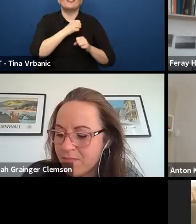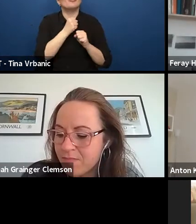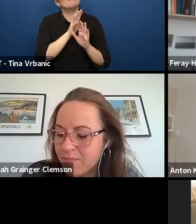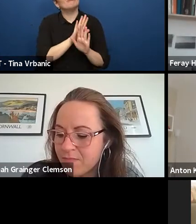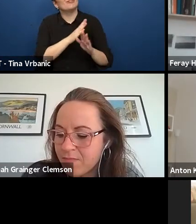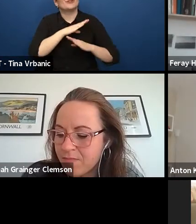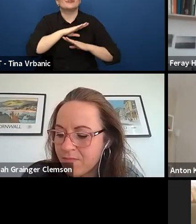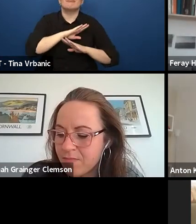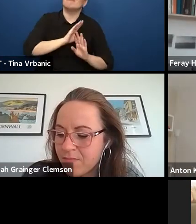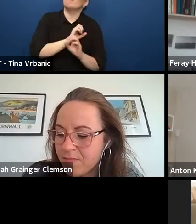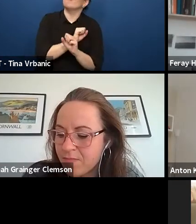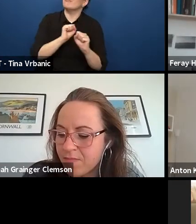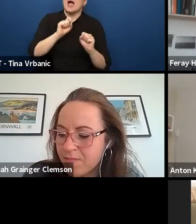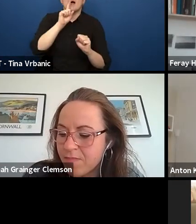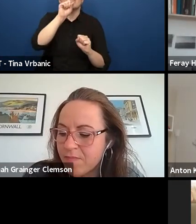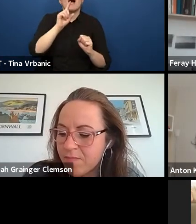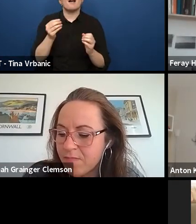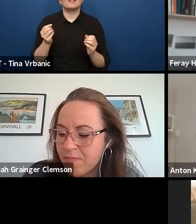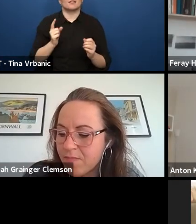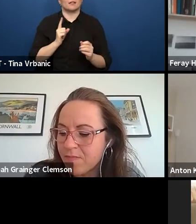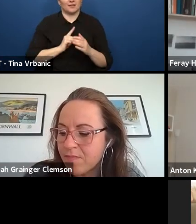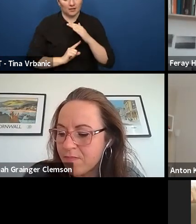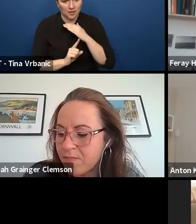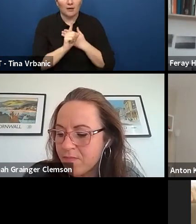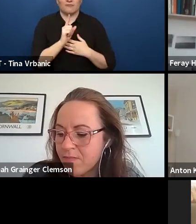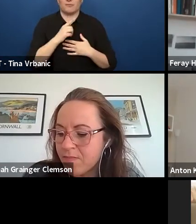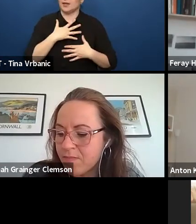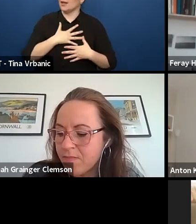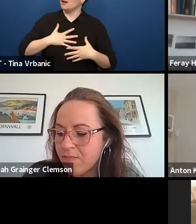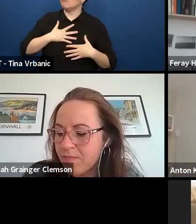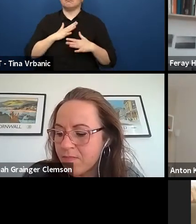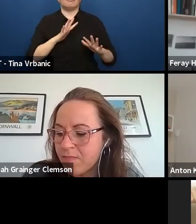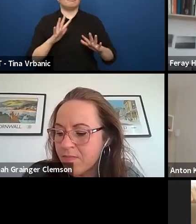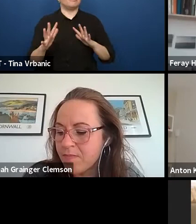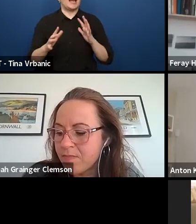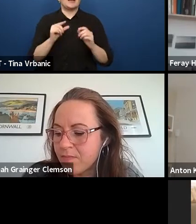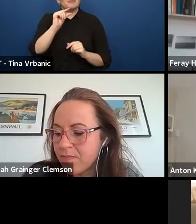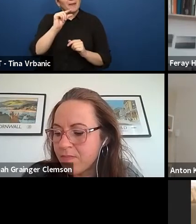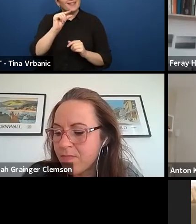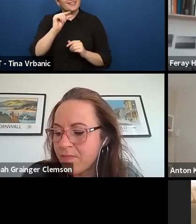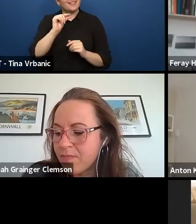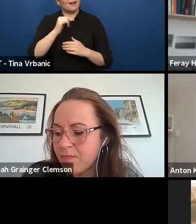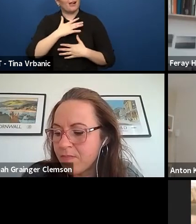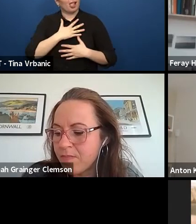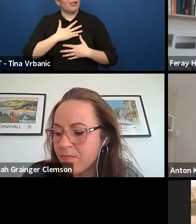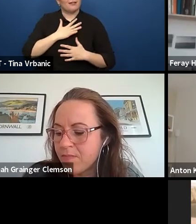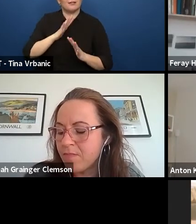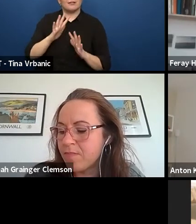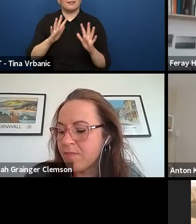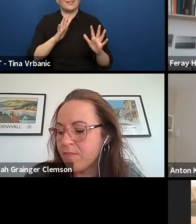And going back to Hannah, like to answered the question, how to start a dialogue and how to bring new people.